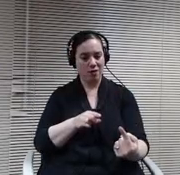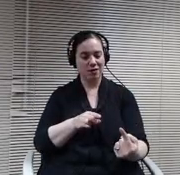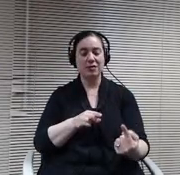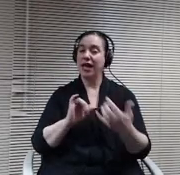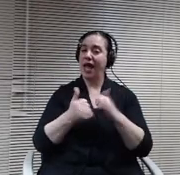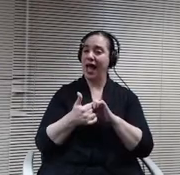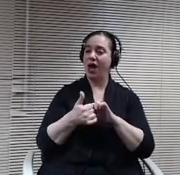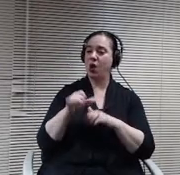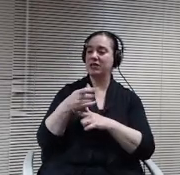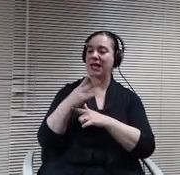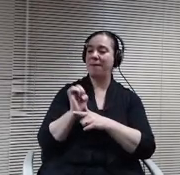a month ago. So thank you.